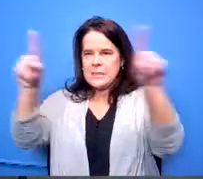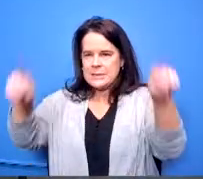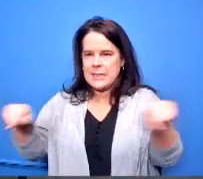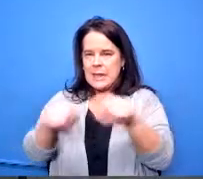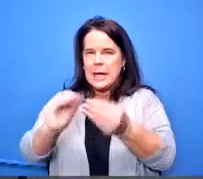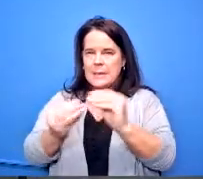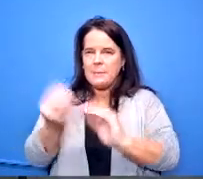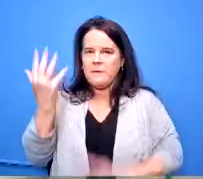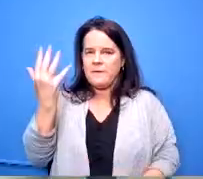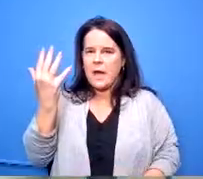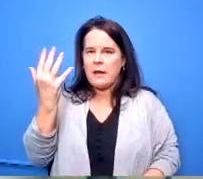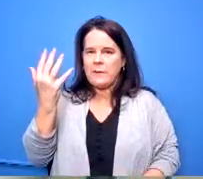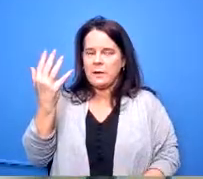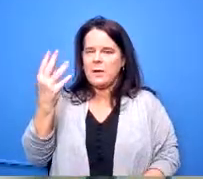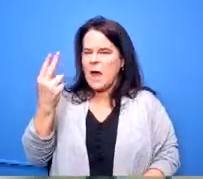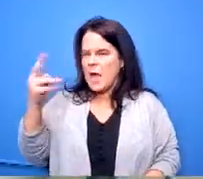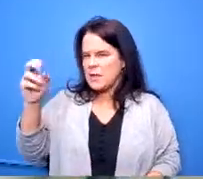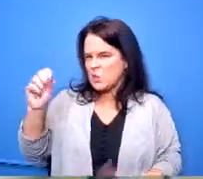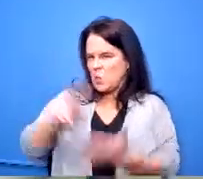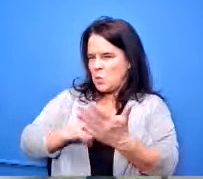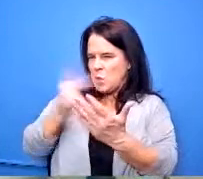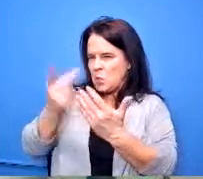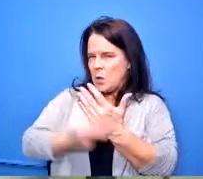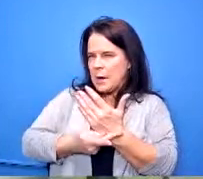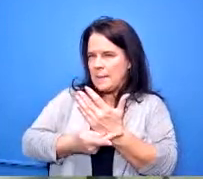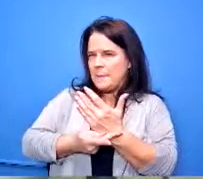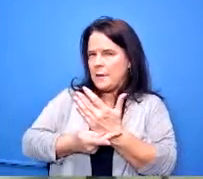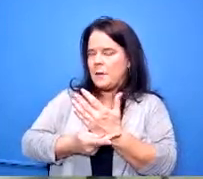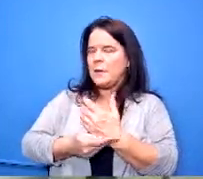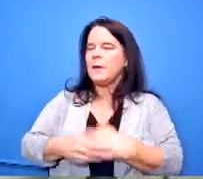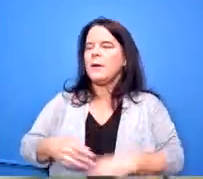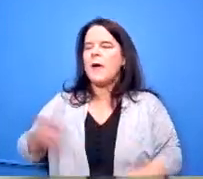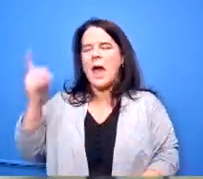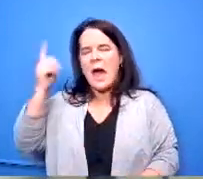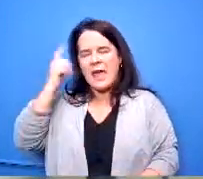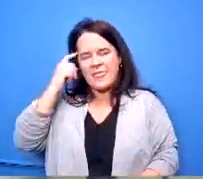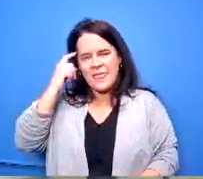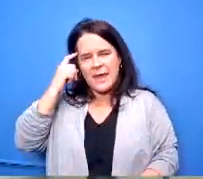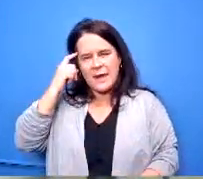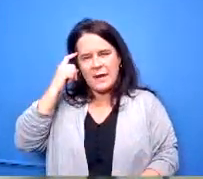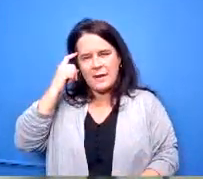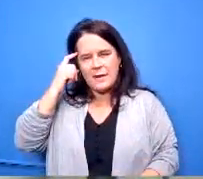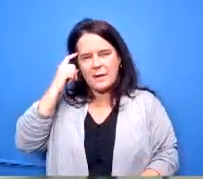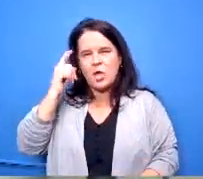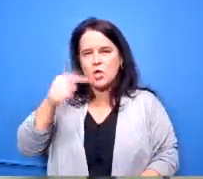the high school programs now i think i heard you say that and please correct me if i'm